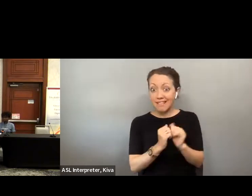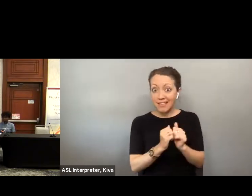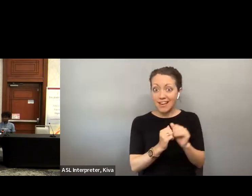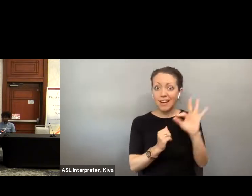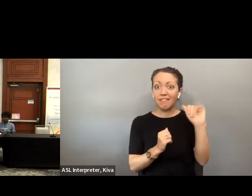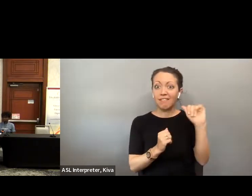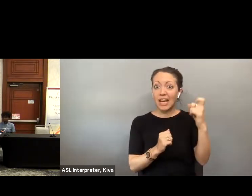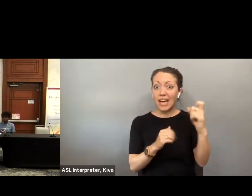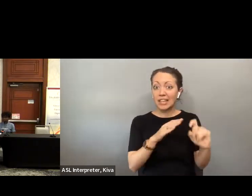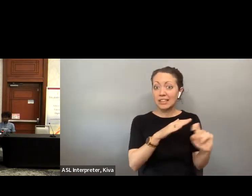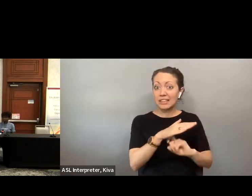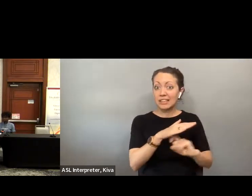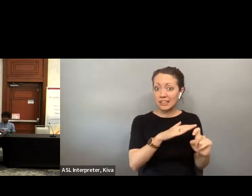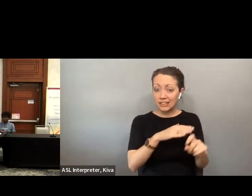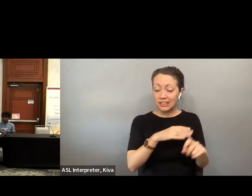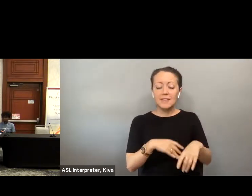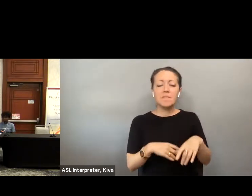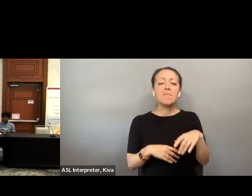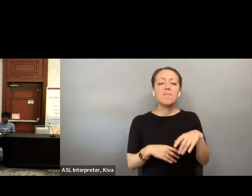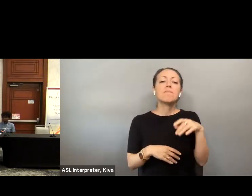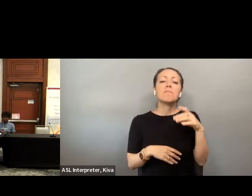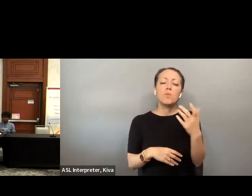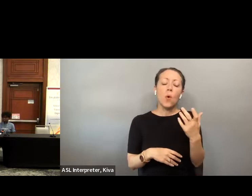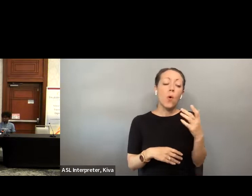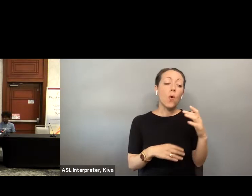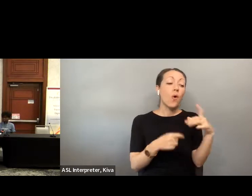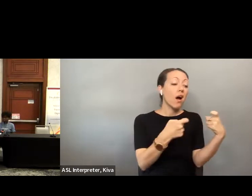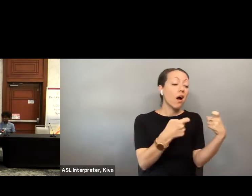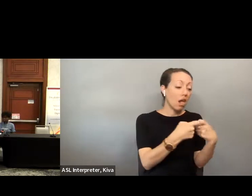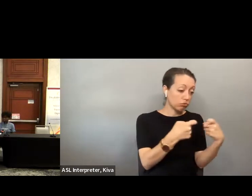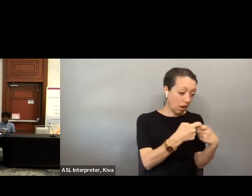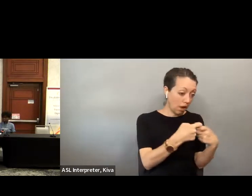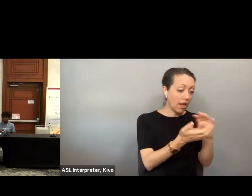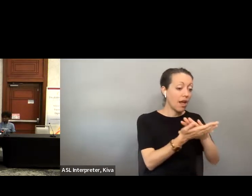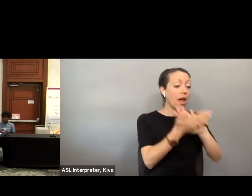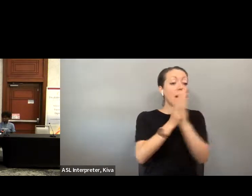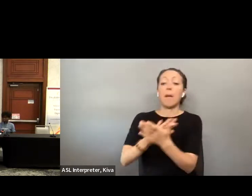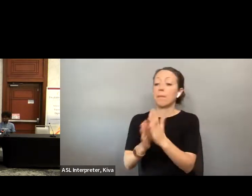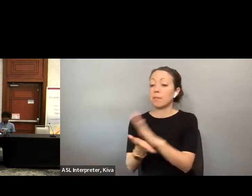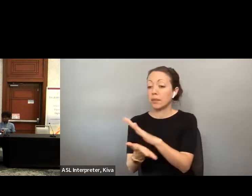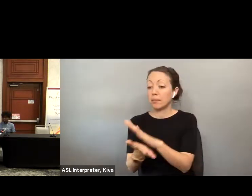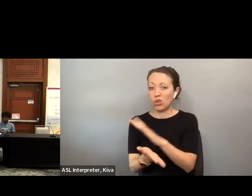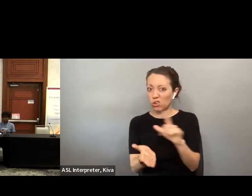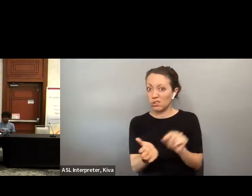The vote, the return of that ballot does have to be printed out, and that's the same requirement that exists for the special options for military and overseas voters who can get a ballot, electronically, but they have to print it and then fax it back and and that that paper component the who can get a ballot electronically but they have to print it and fax it back and that